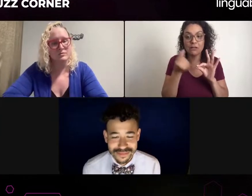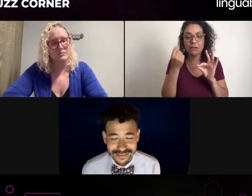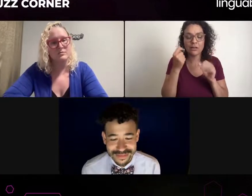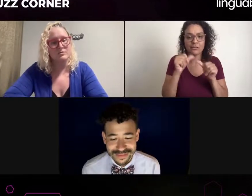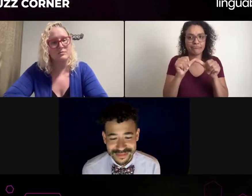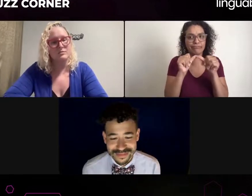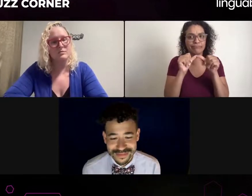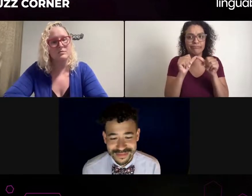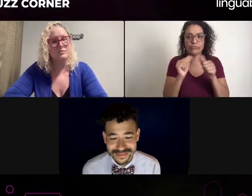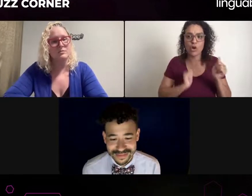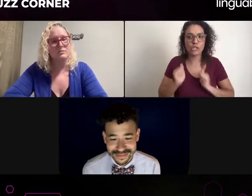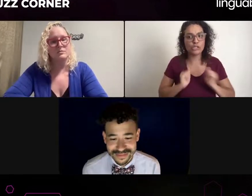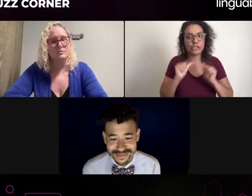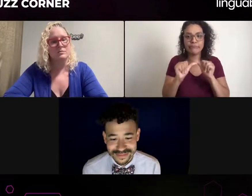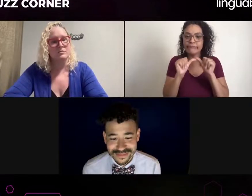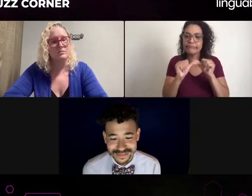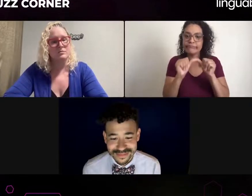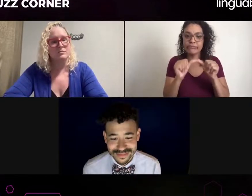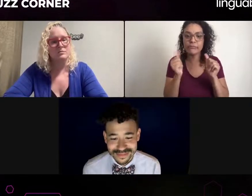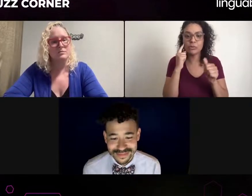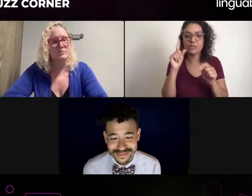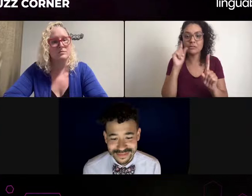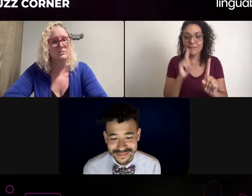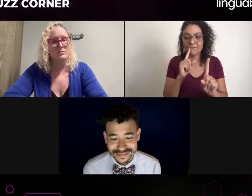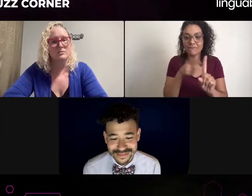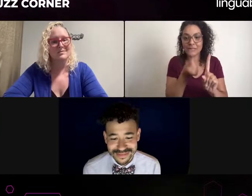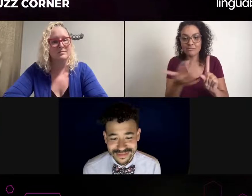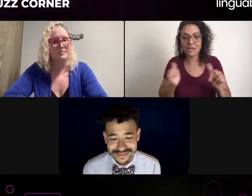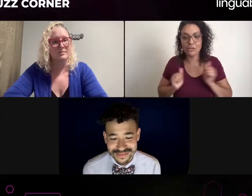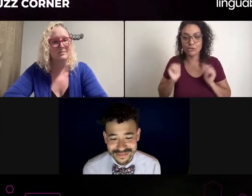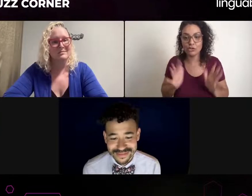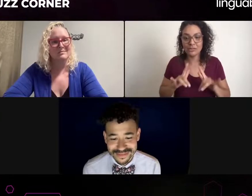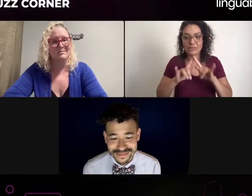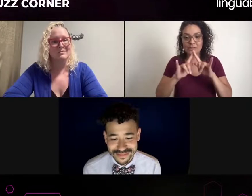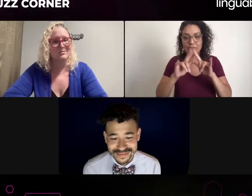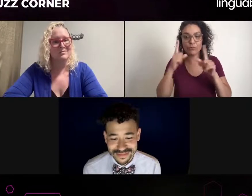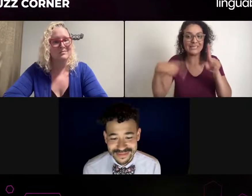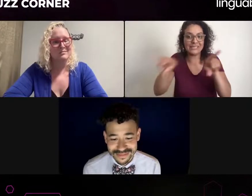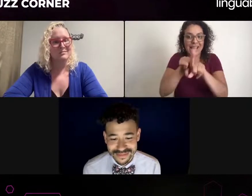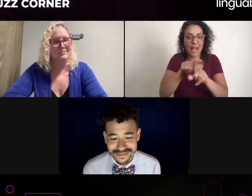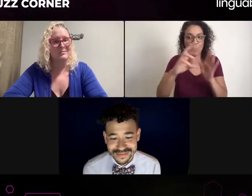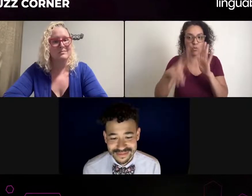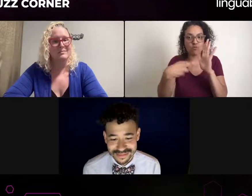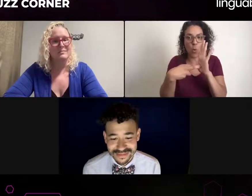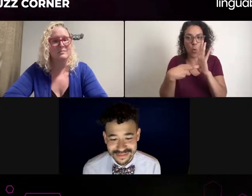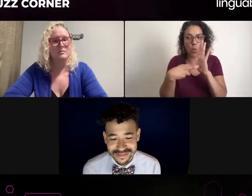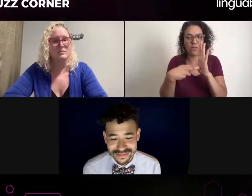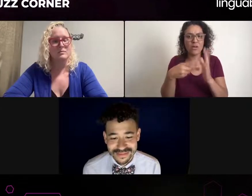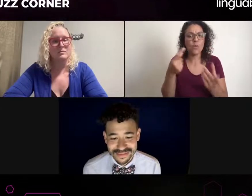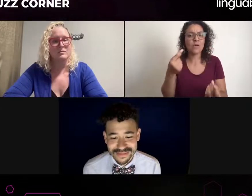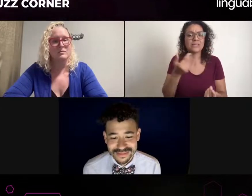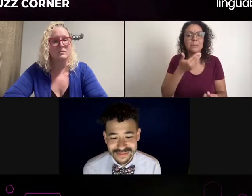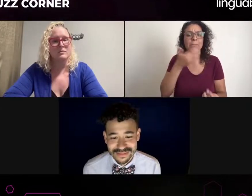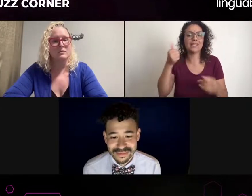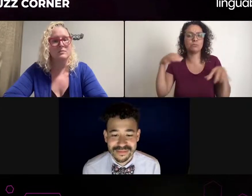if an interpreter who wants to be an actor it doesn't mean necessarily I don't want them, it just means that they're further down on my preferred list. You know,